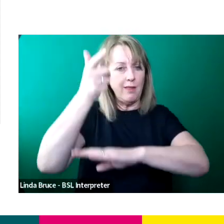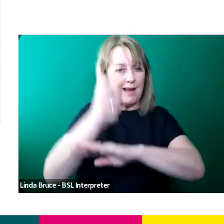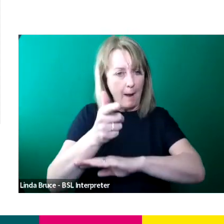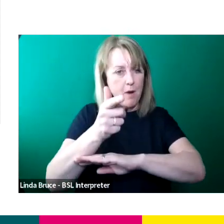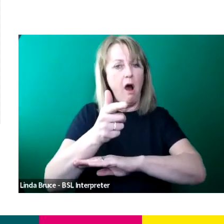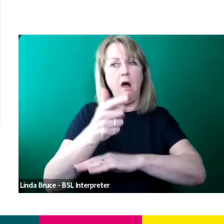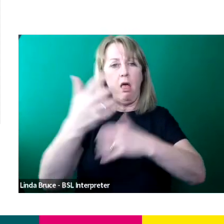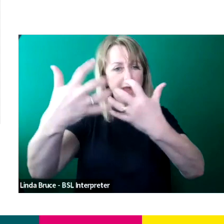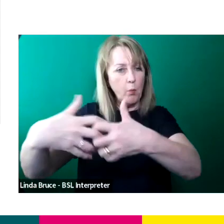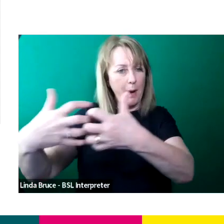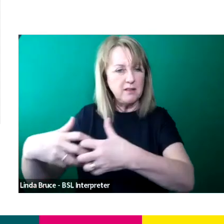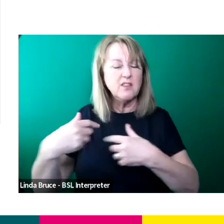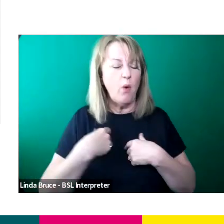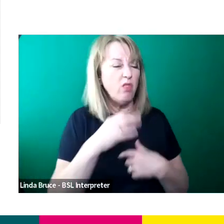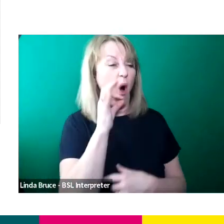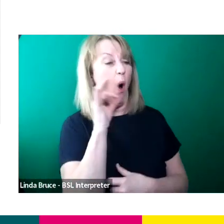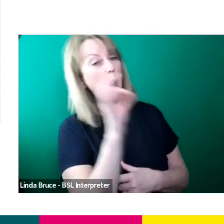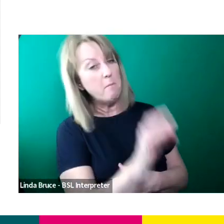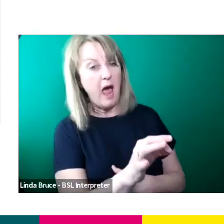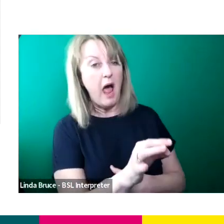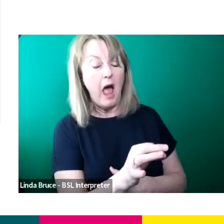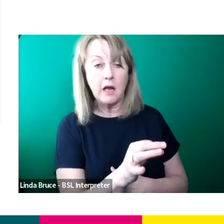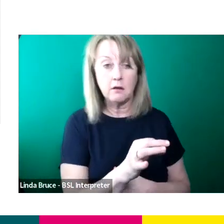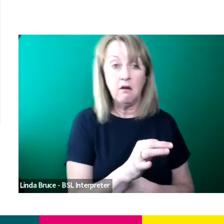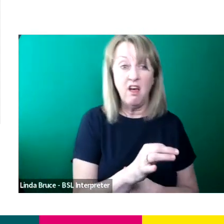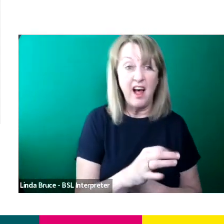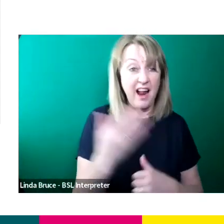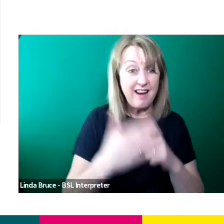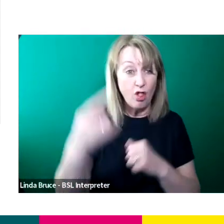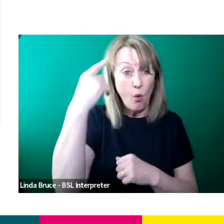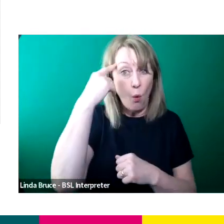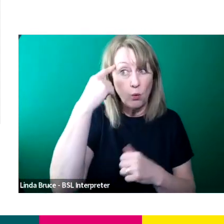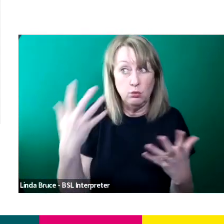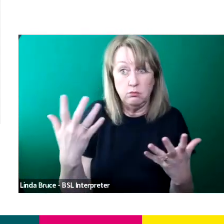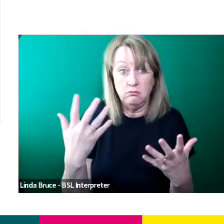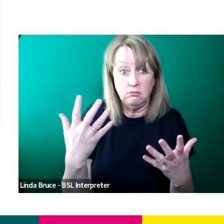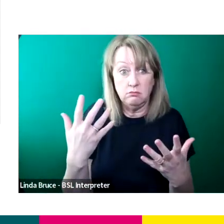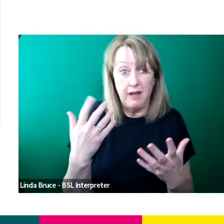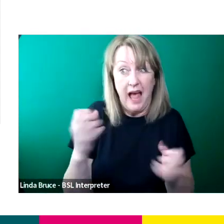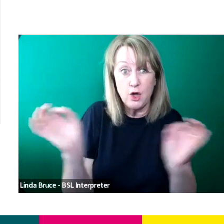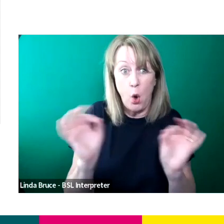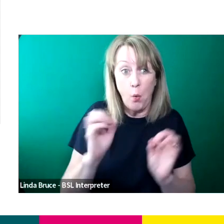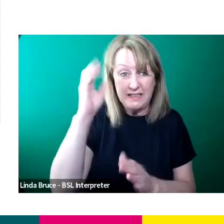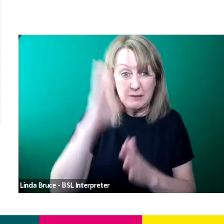So I just thought I'll just apply for it and then didn't think anything of it cause I had no experience and I was still at uni full-time.